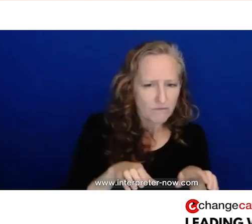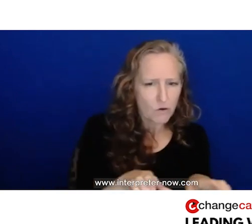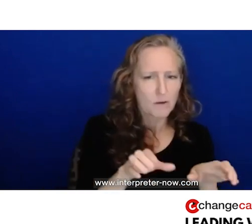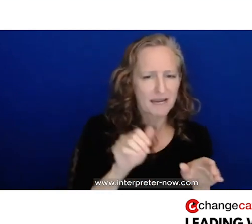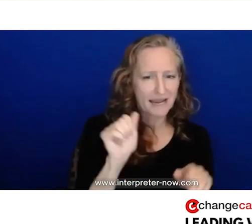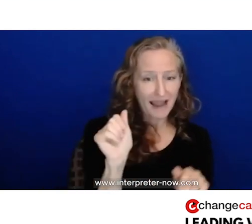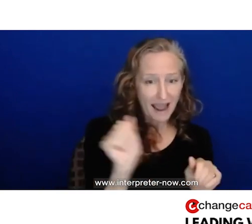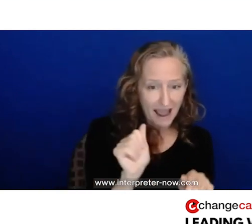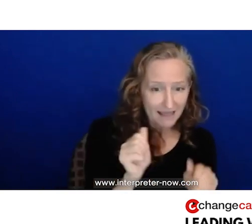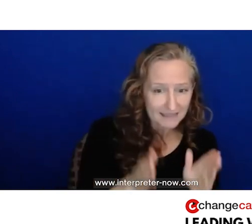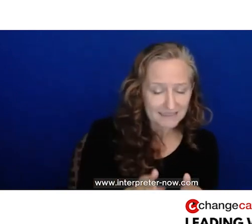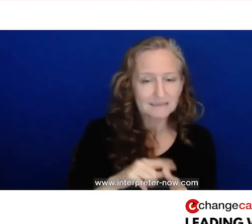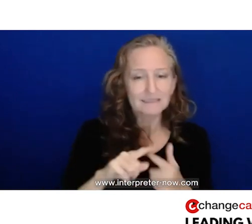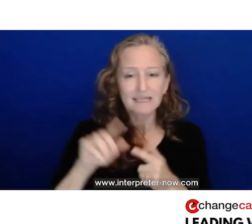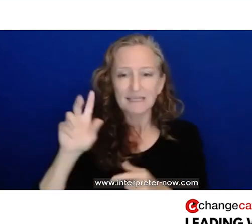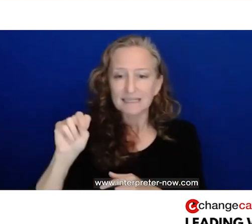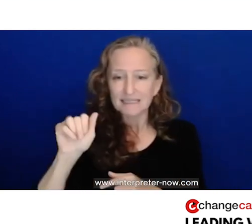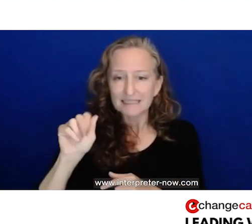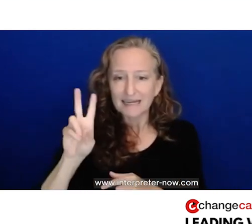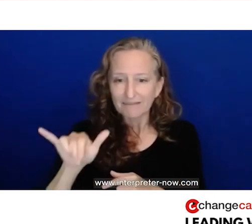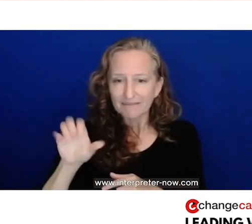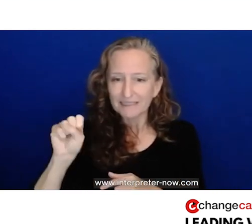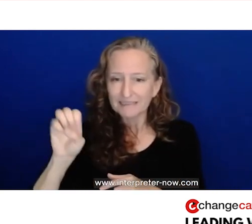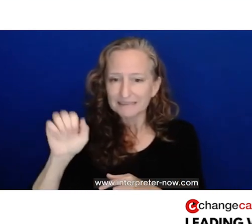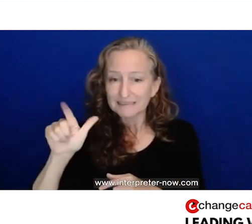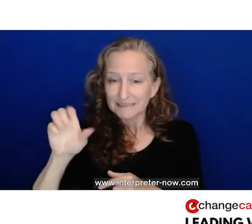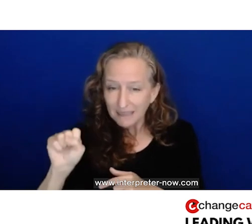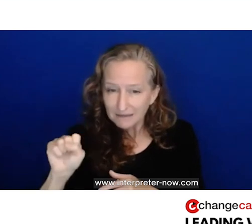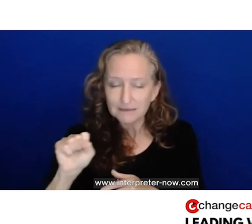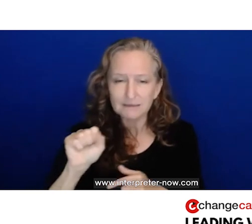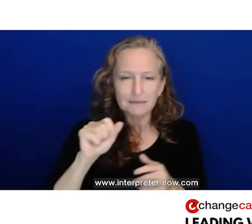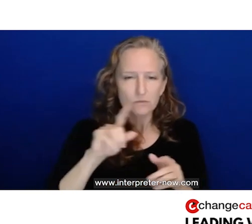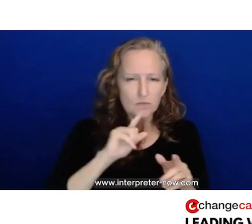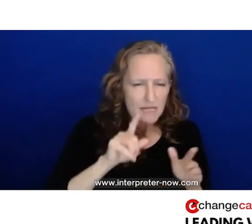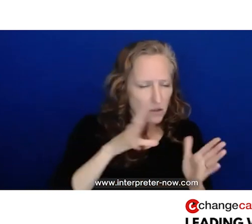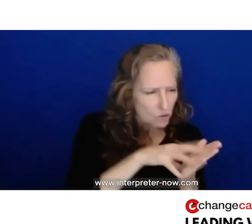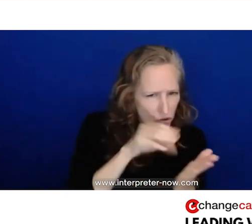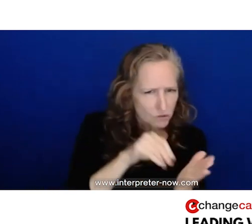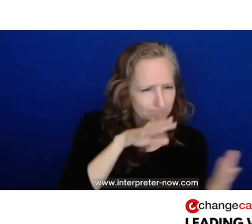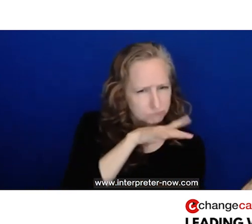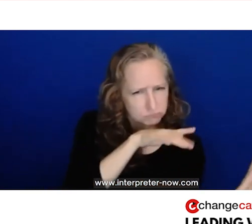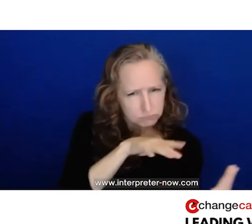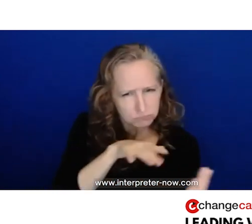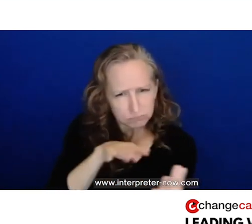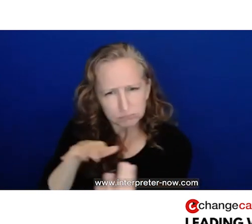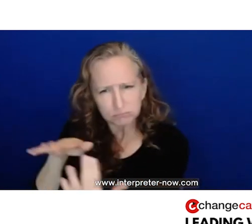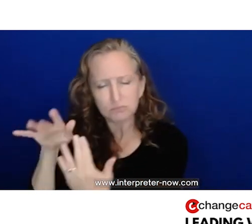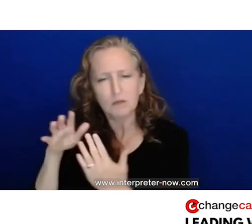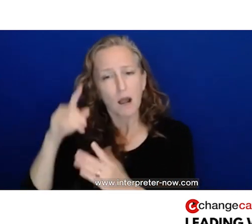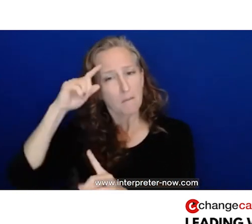performance, metrics and exercises. He draws on positive psychology as well, and this beautiful